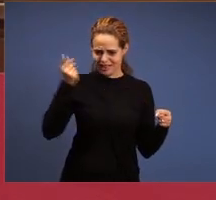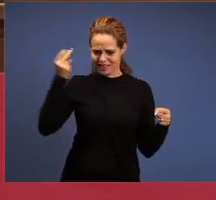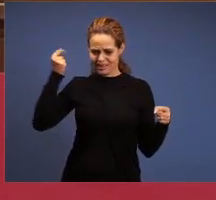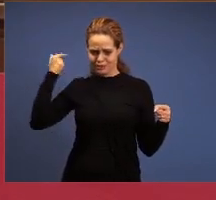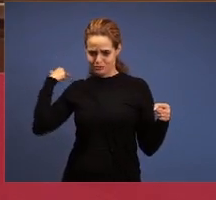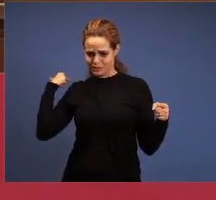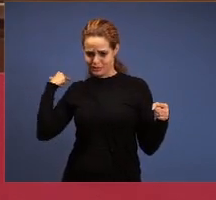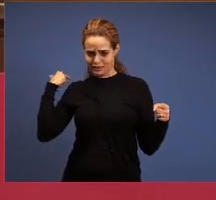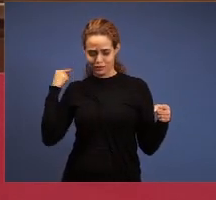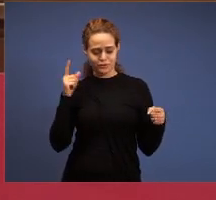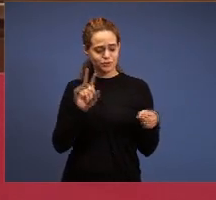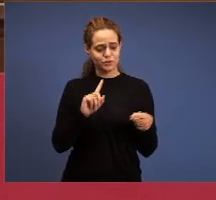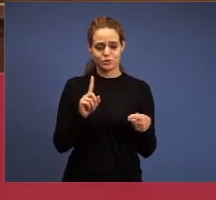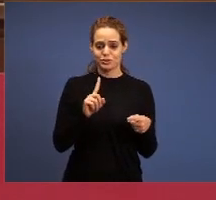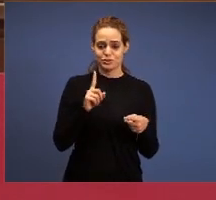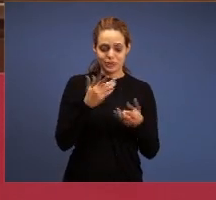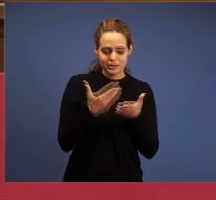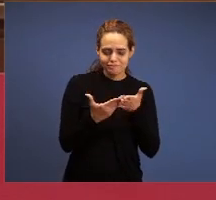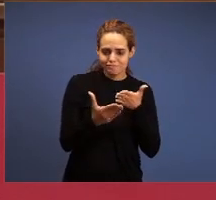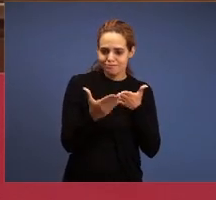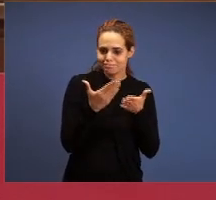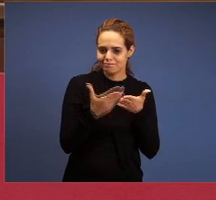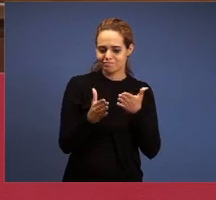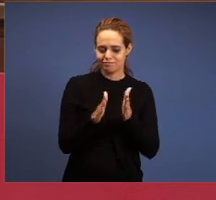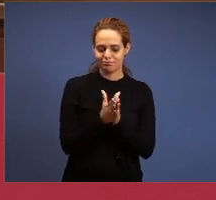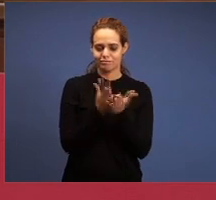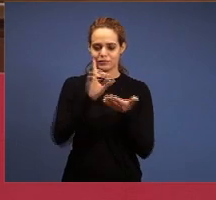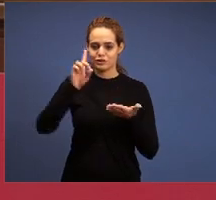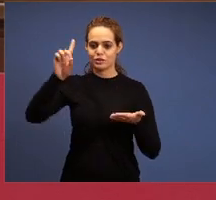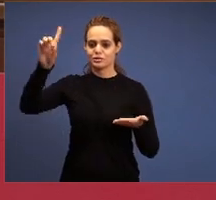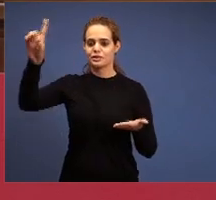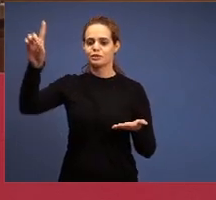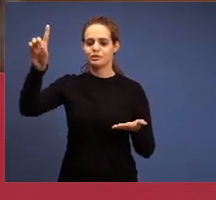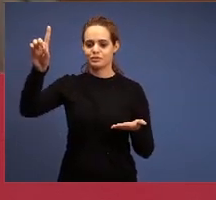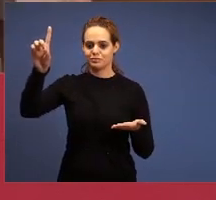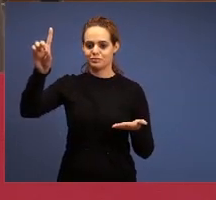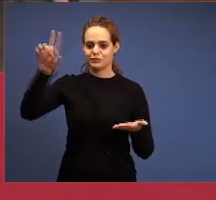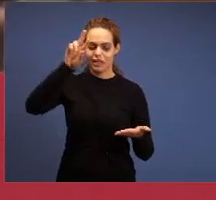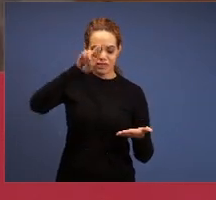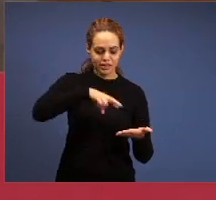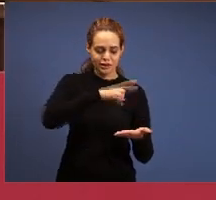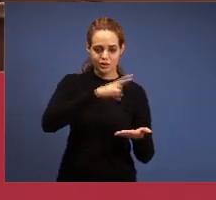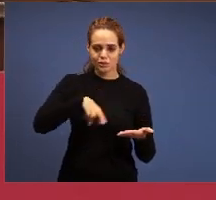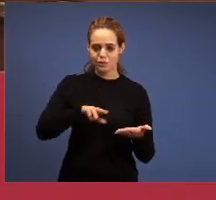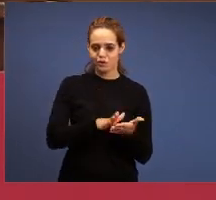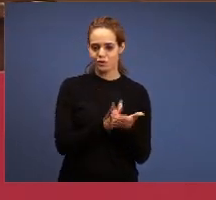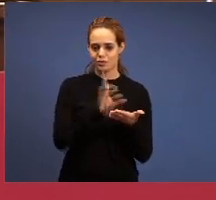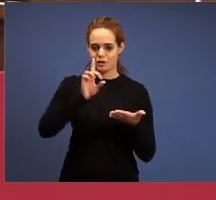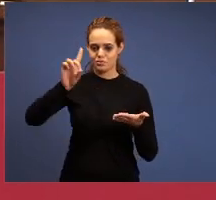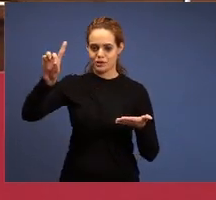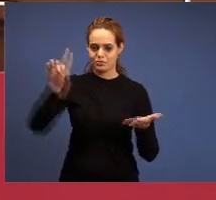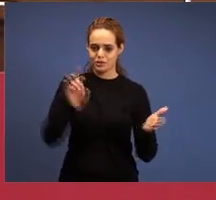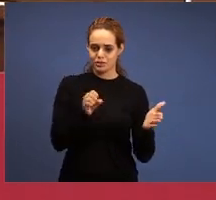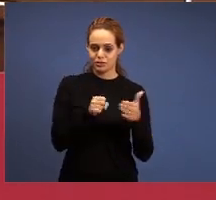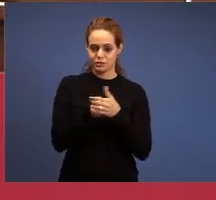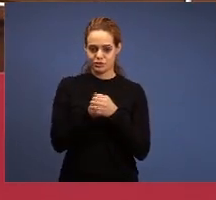Bible out of people’s hand, that's it, they hid it, today everyone has a Bible in hand, which